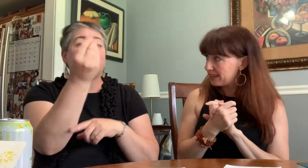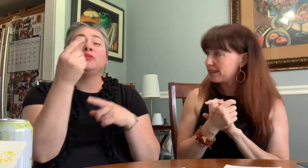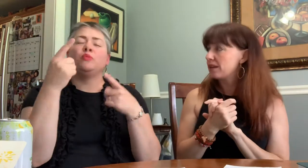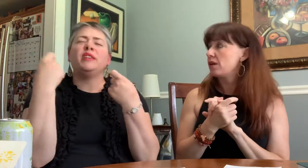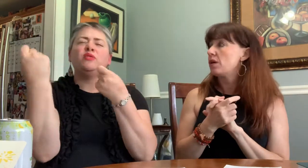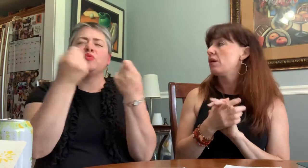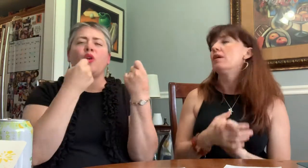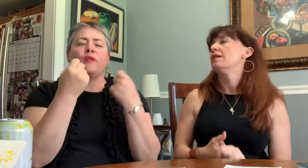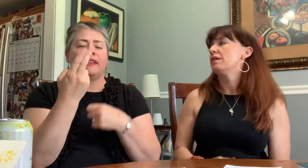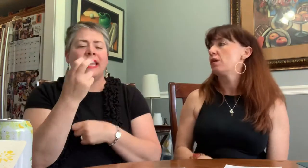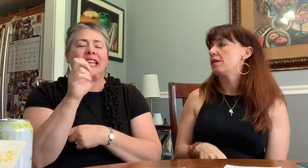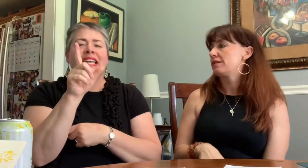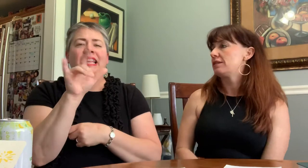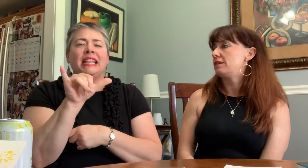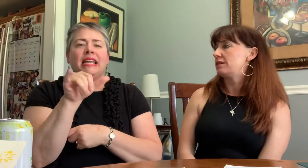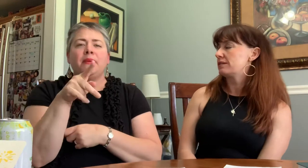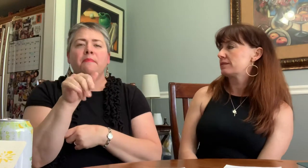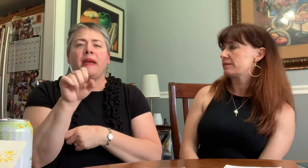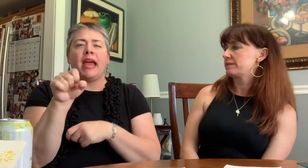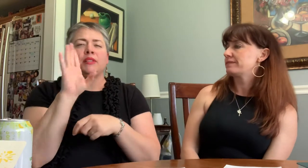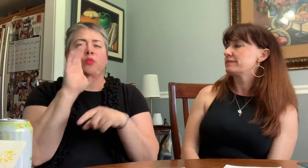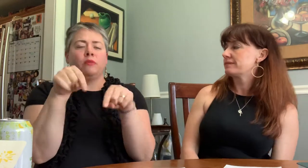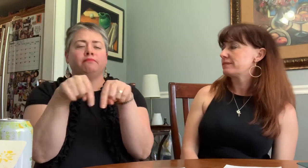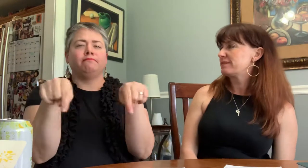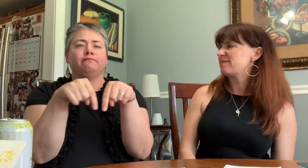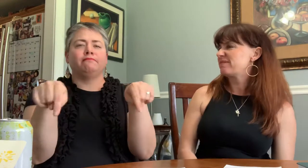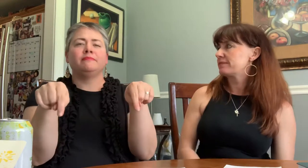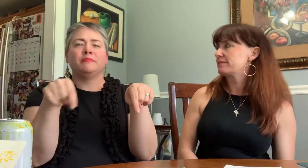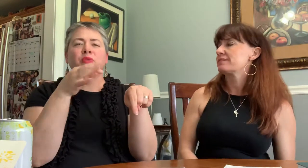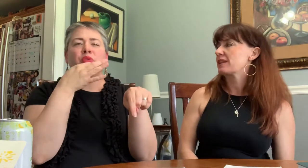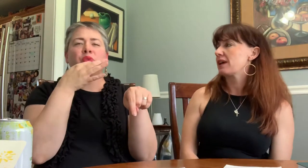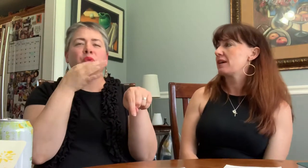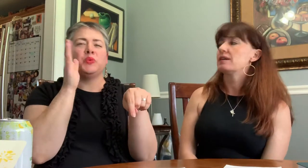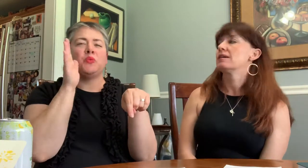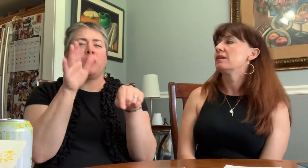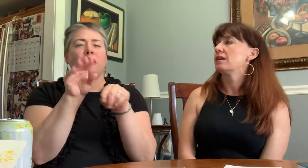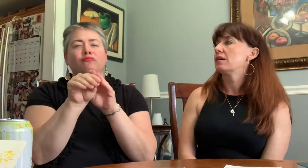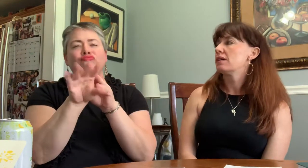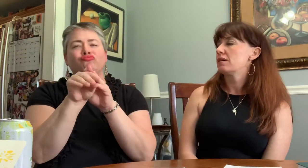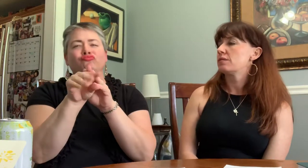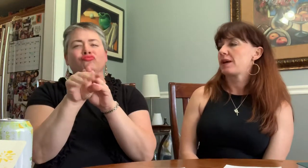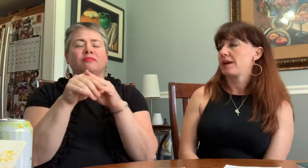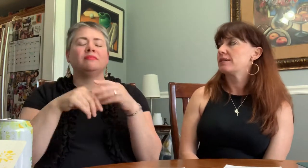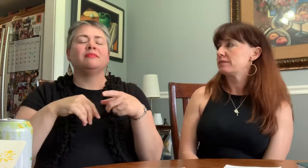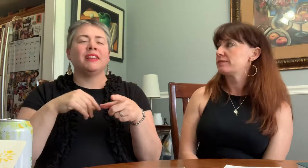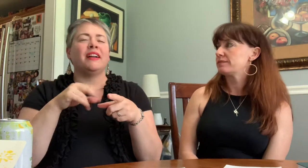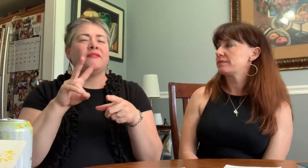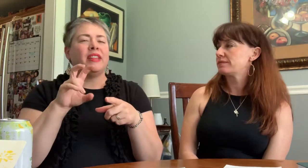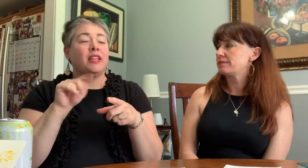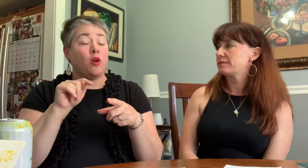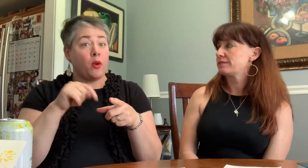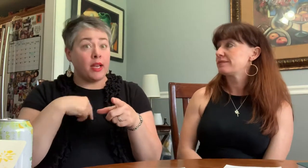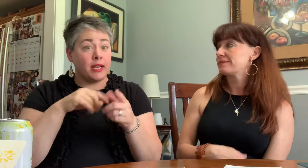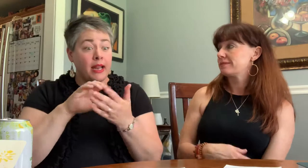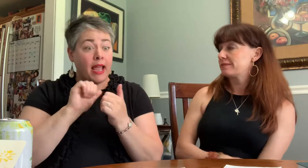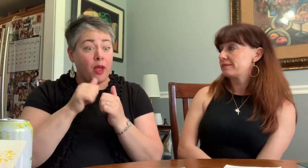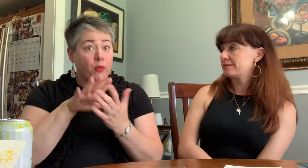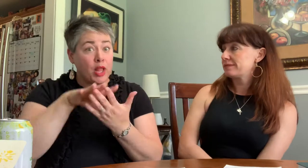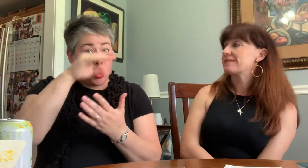and drove the Healy Pass We will upload a video of that soon.